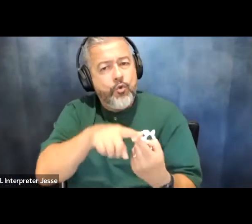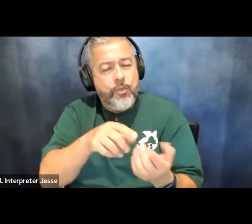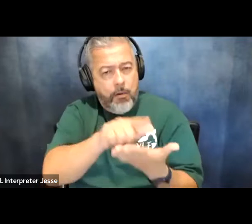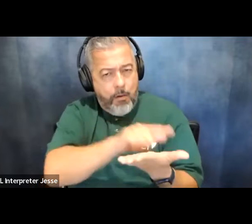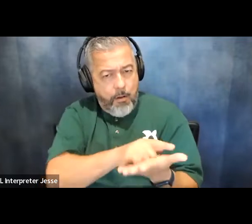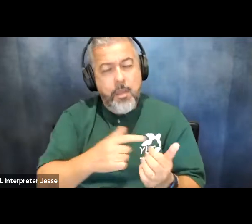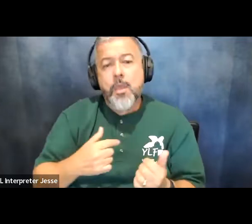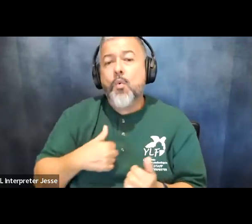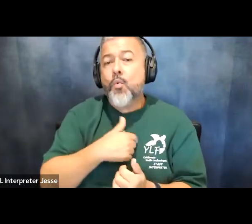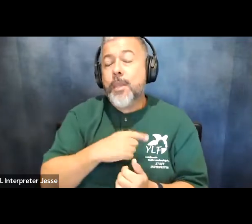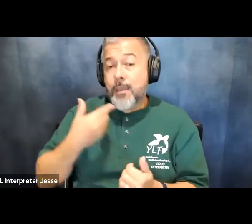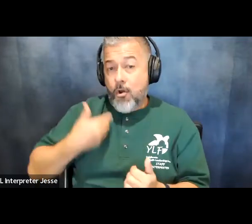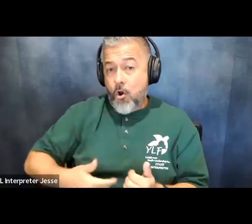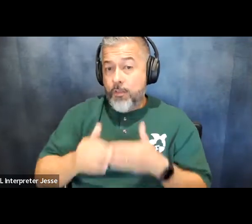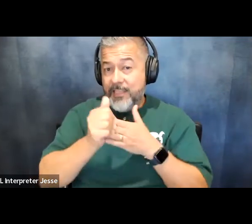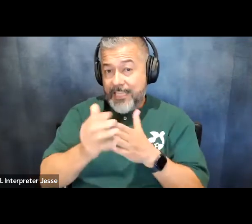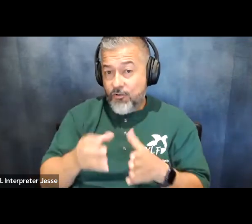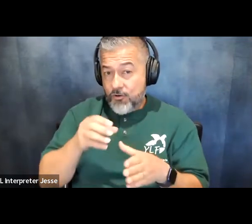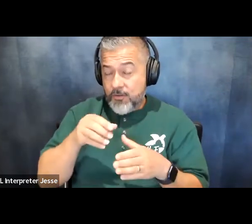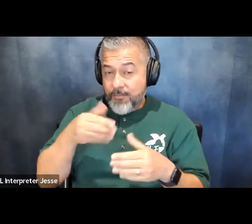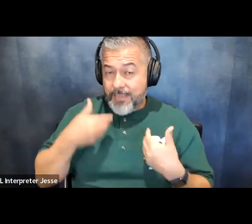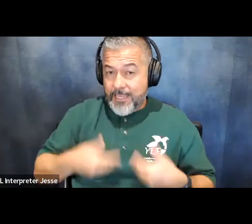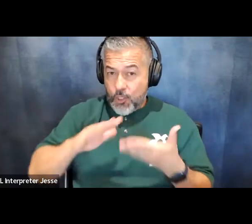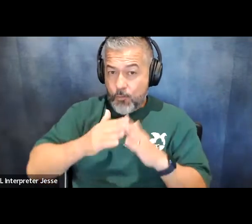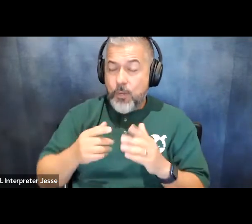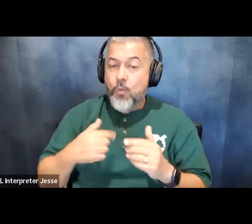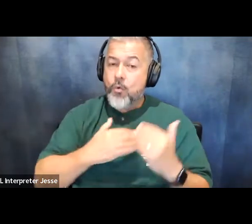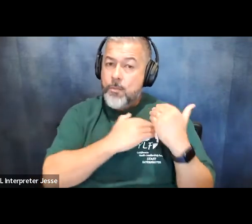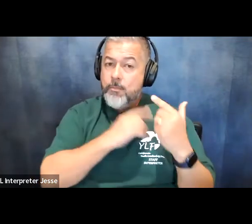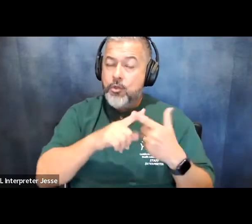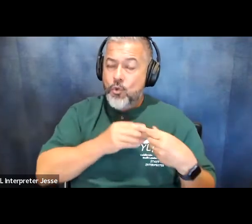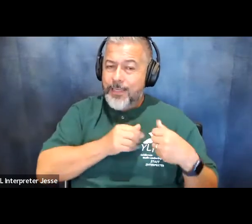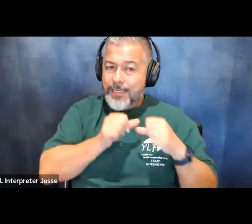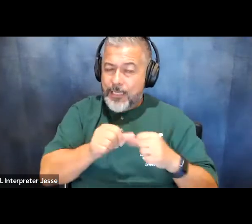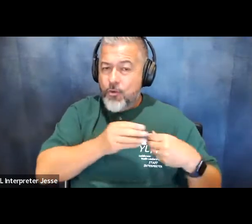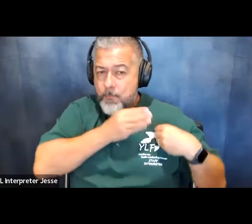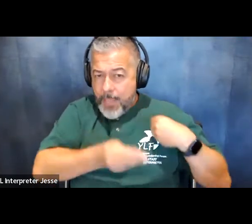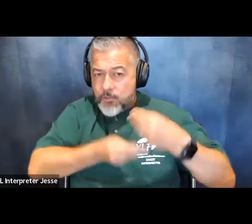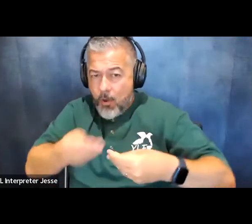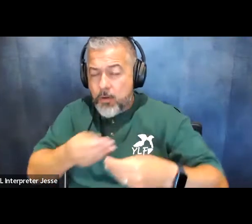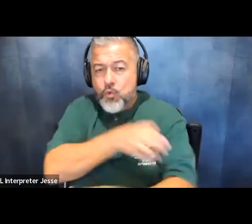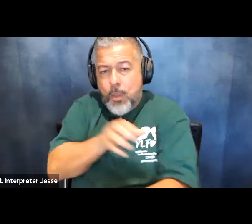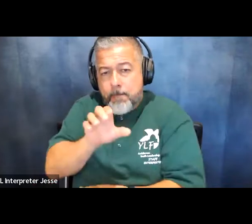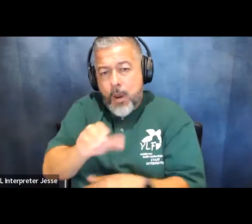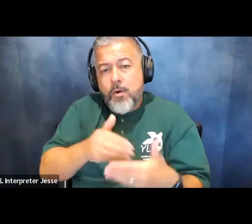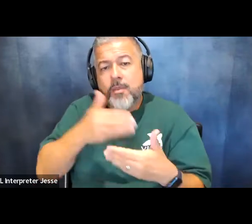in our communities responsible for passing it on and empowering the next generation